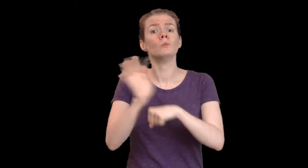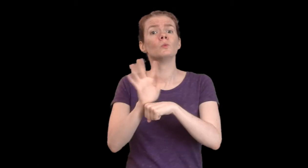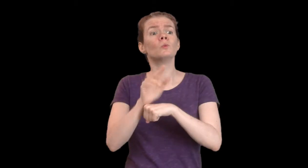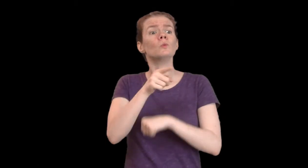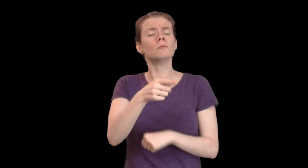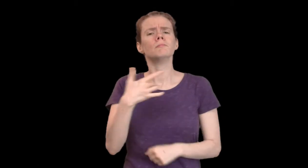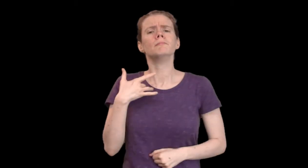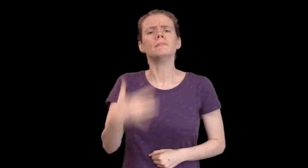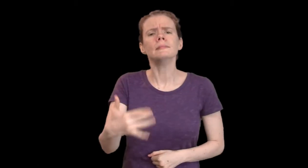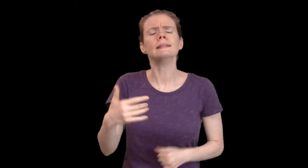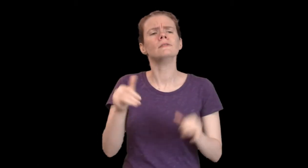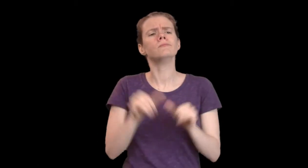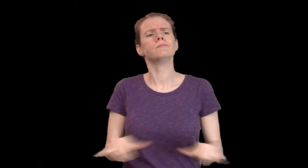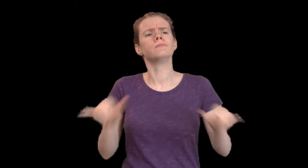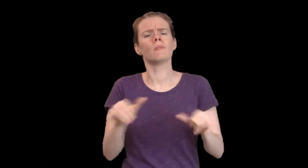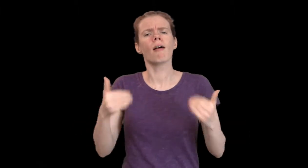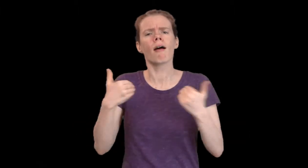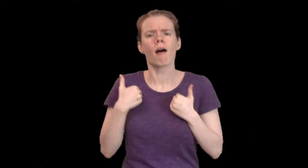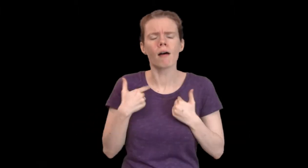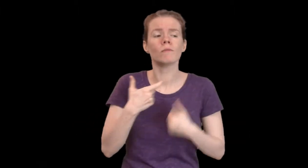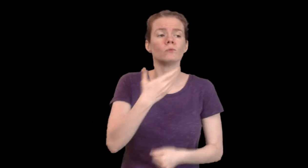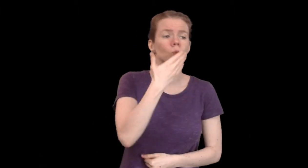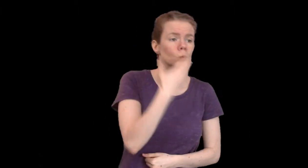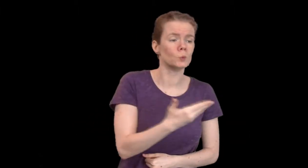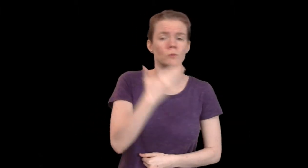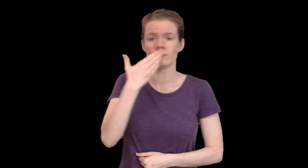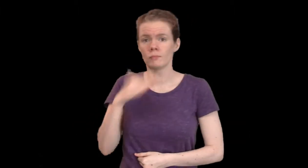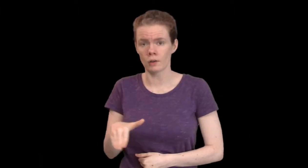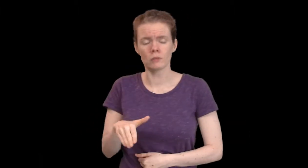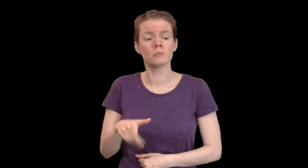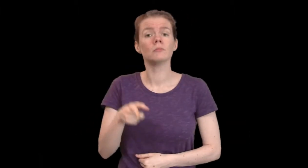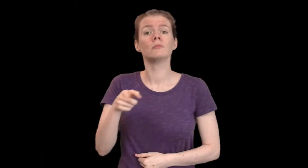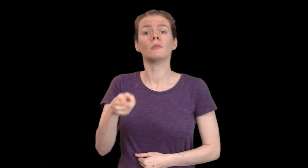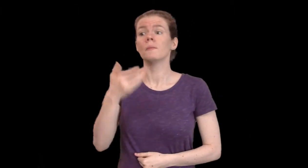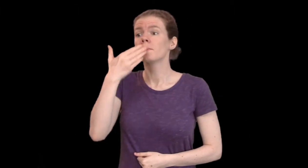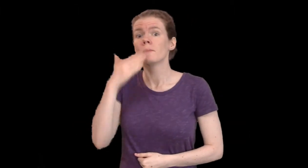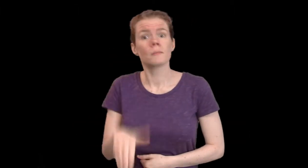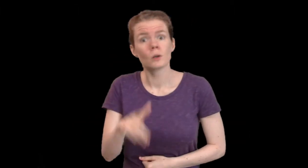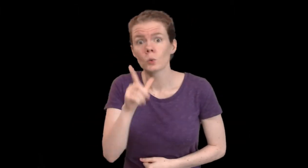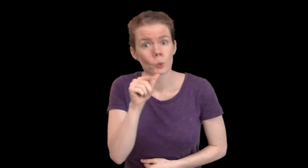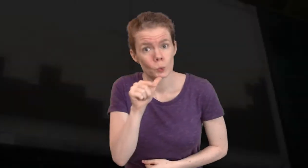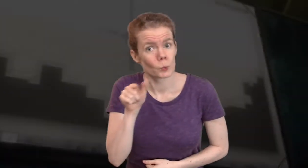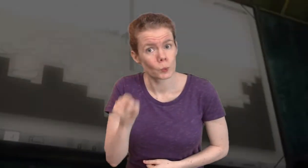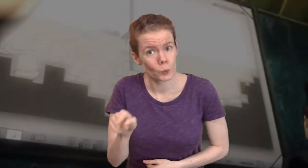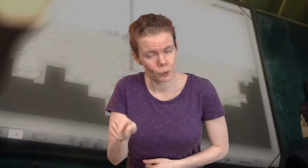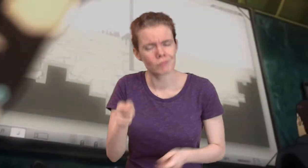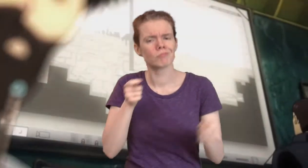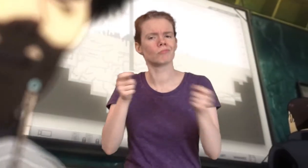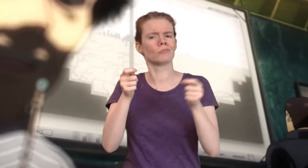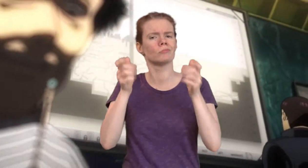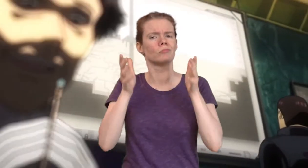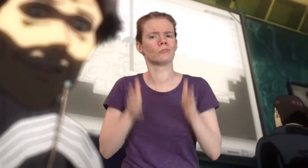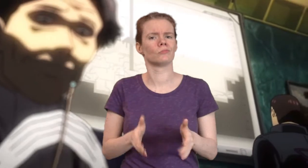Every movie has a hero and a villain. In Patema Inverted, the antagonist is the Director.